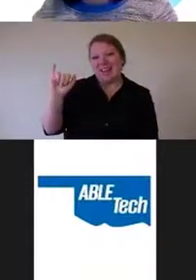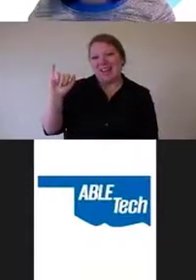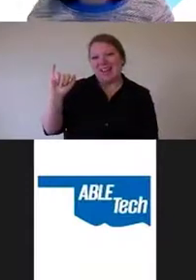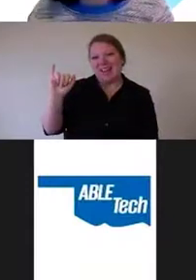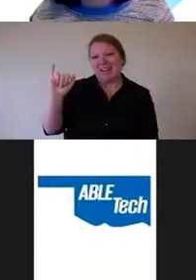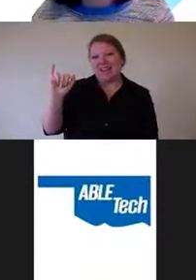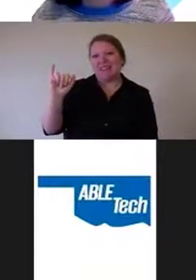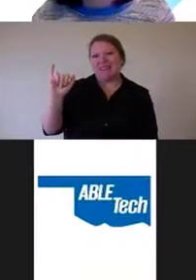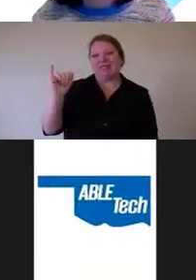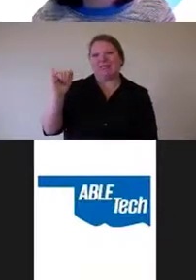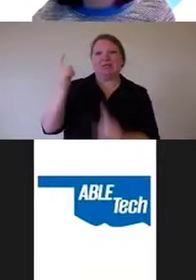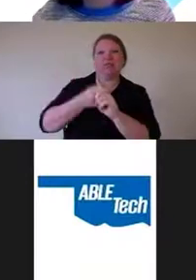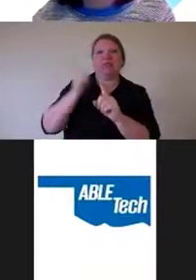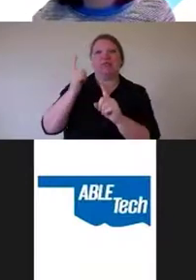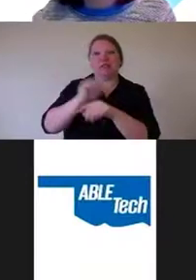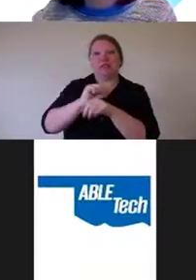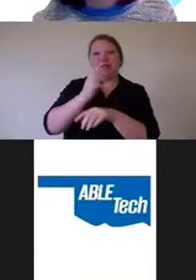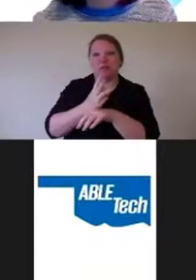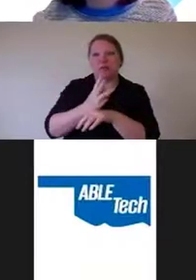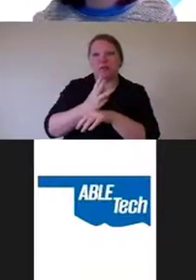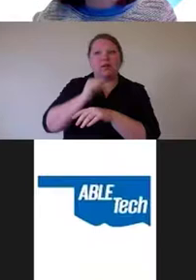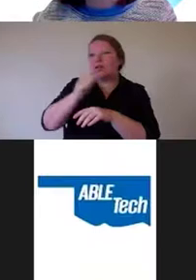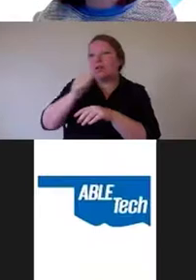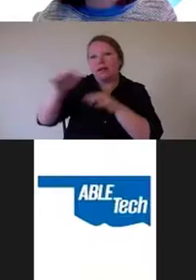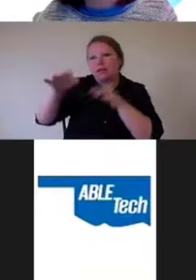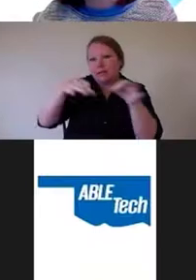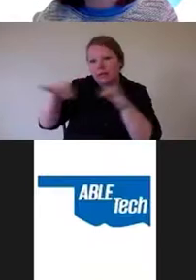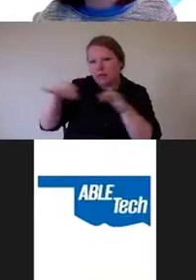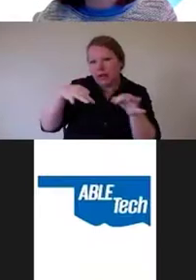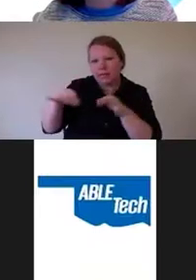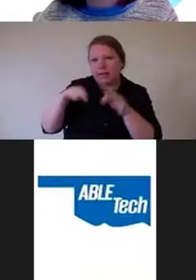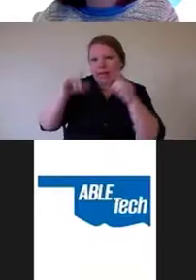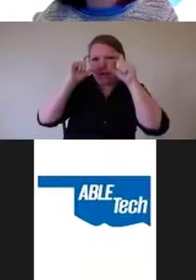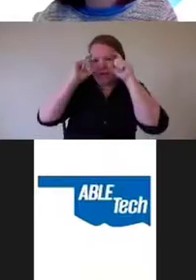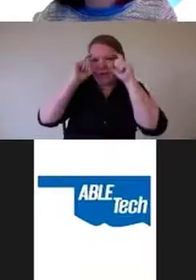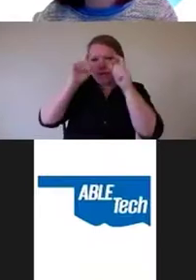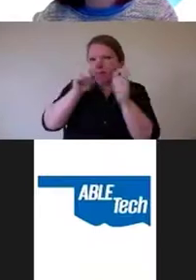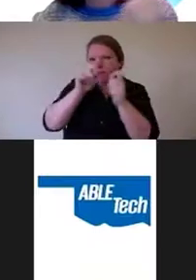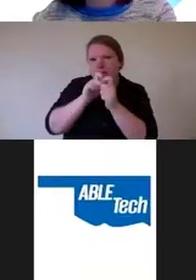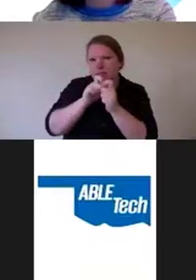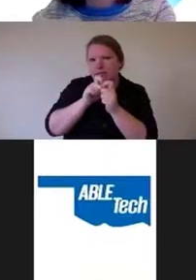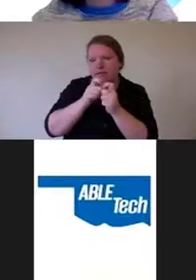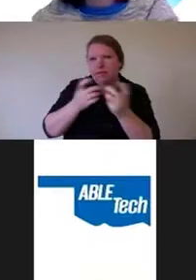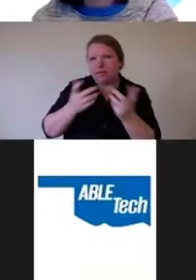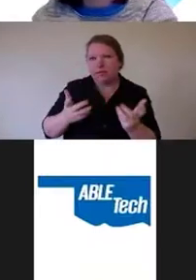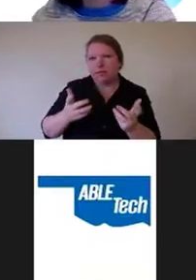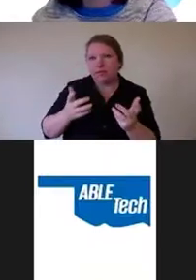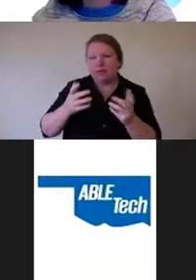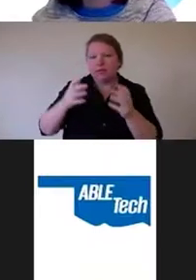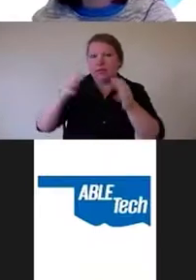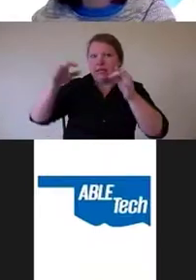not describing the glasses in any level of specificity. And and those descriptions are important.